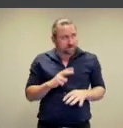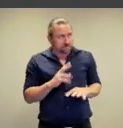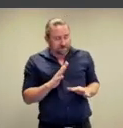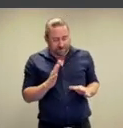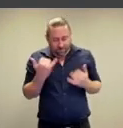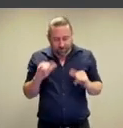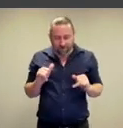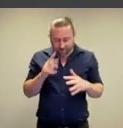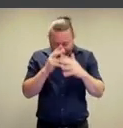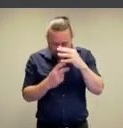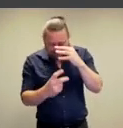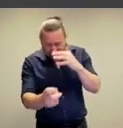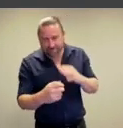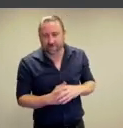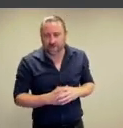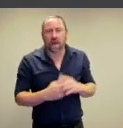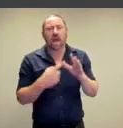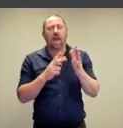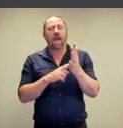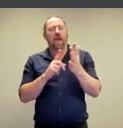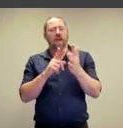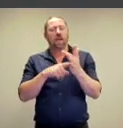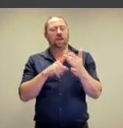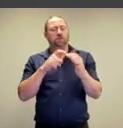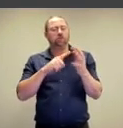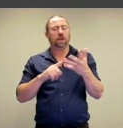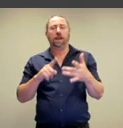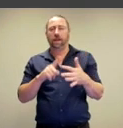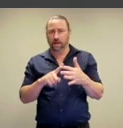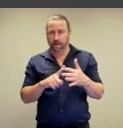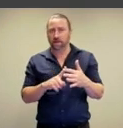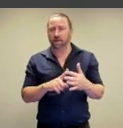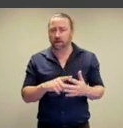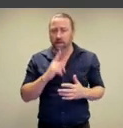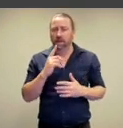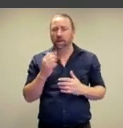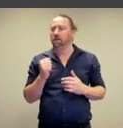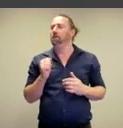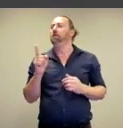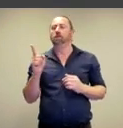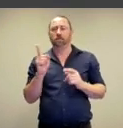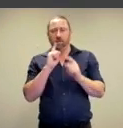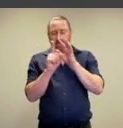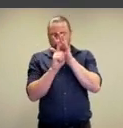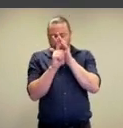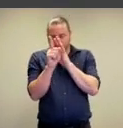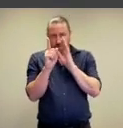even more awkward height! Wonderful! Oh and